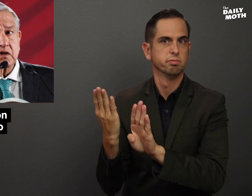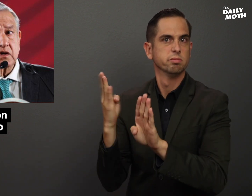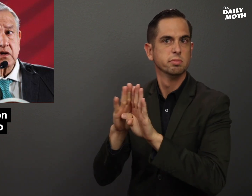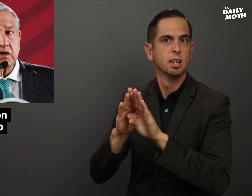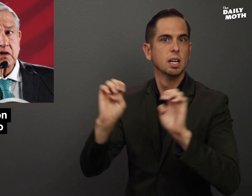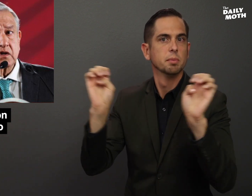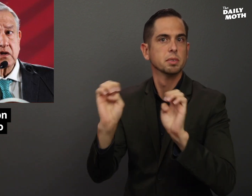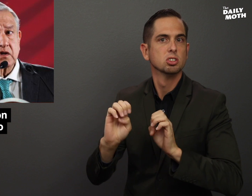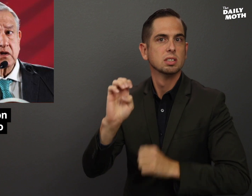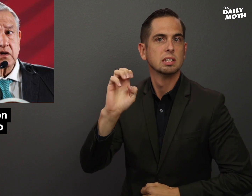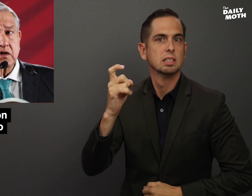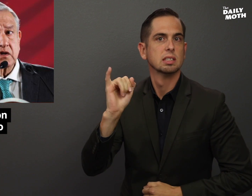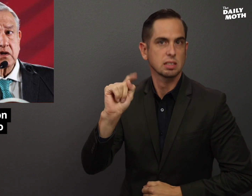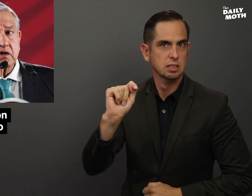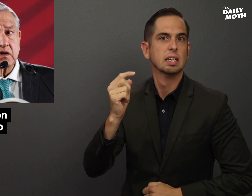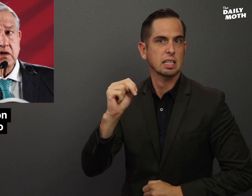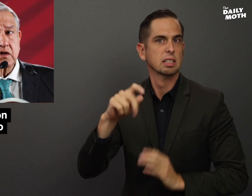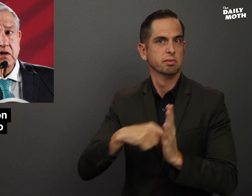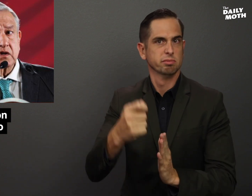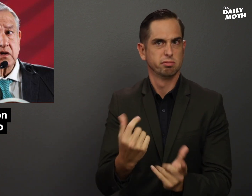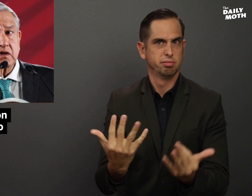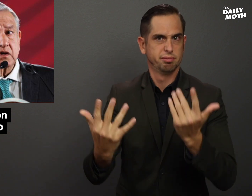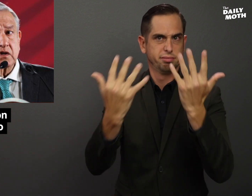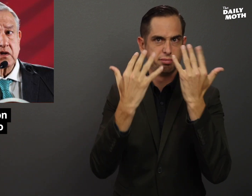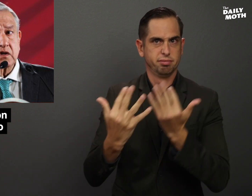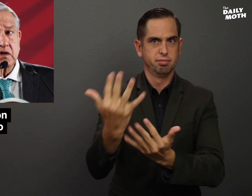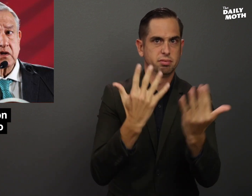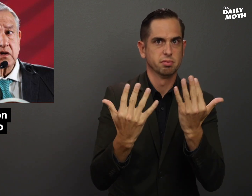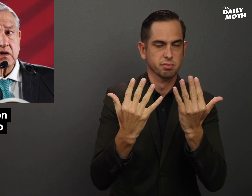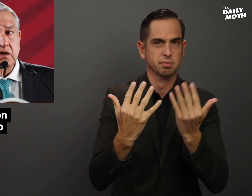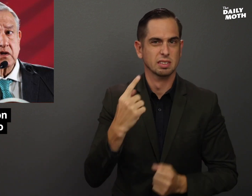the emergency exits, and set fire to the place.